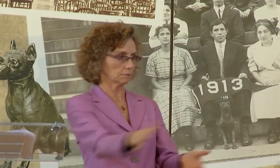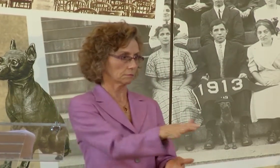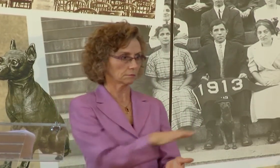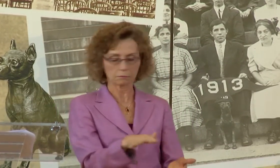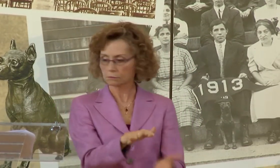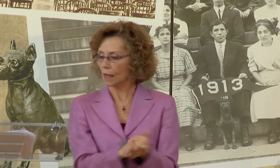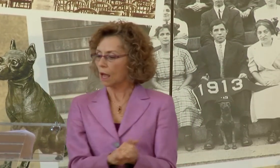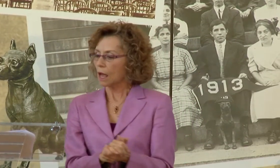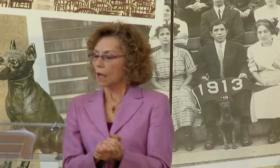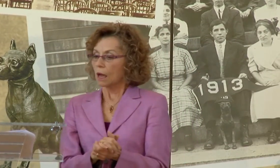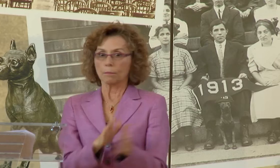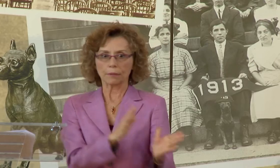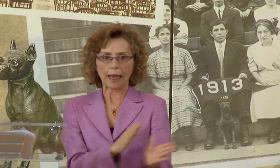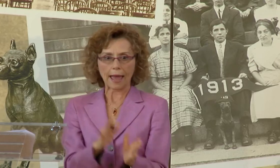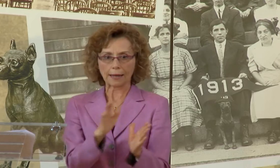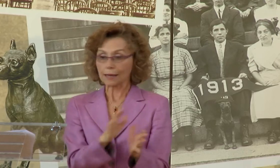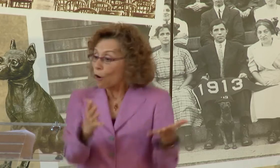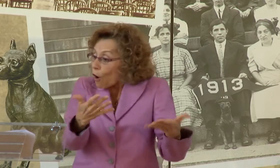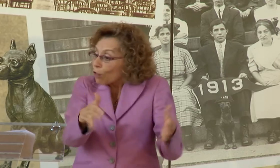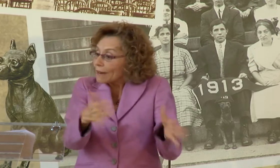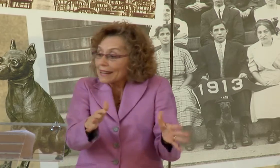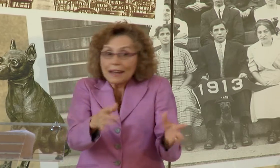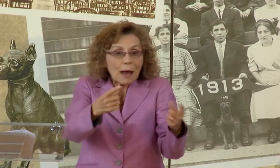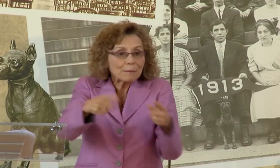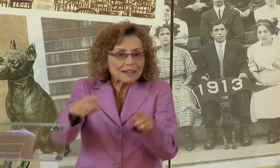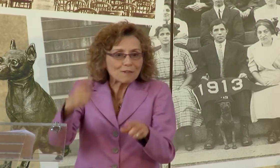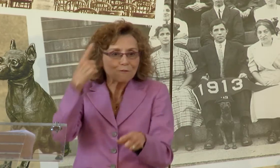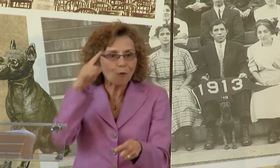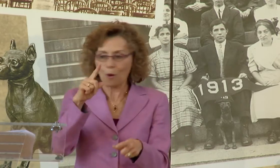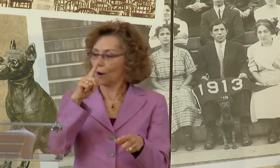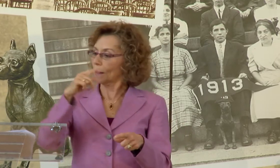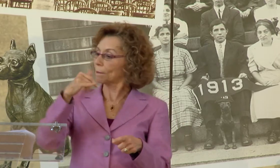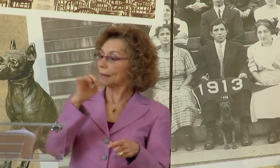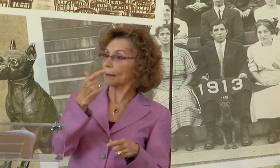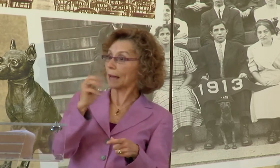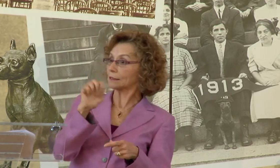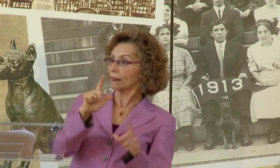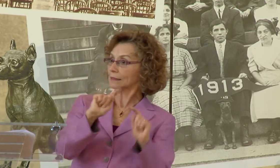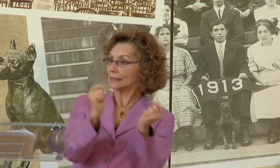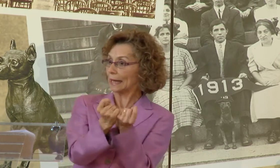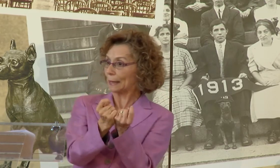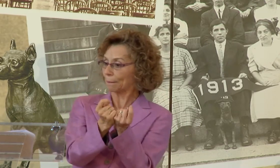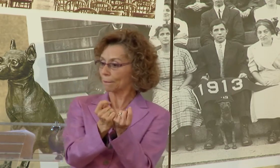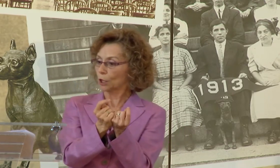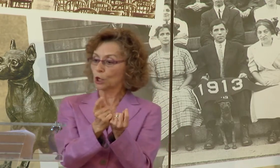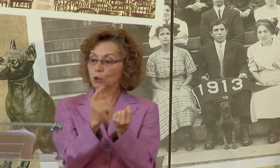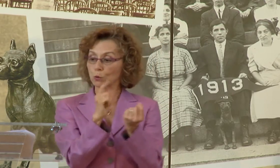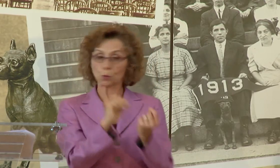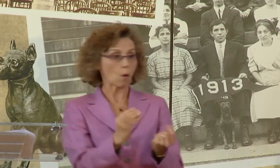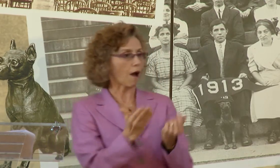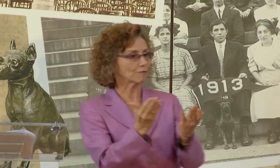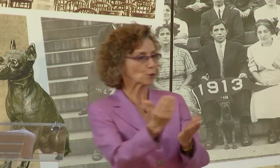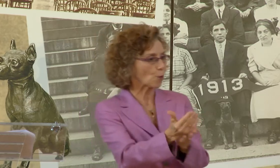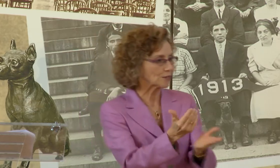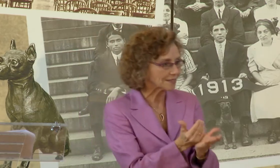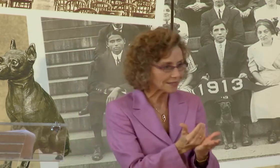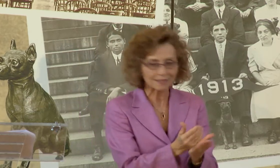CAMPUS. AND PLANS ARE ALREADY UNDER WAY FOR THE PIGMENTAL TEAM TO OFFER